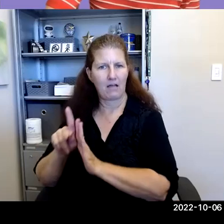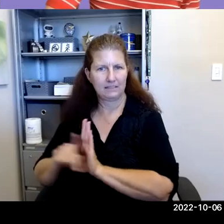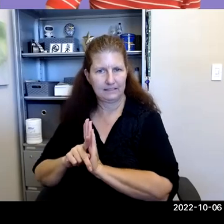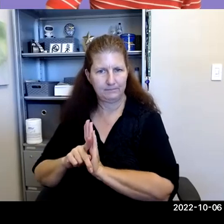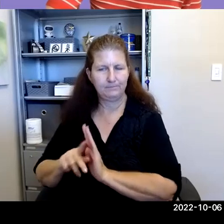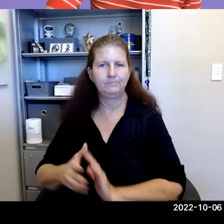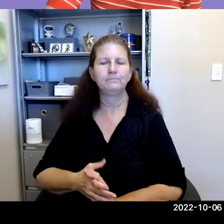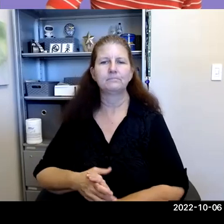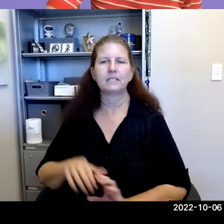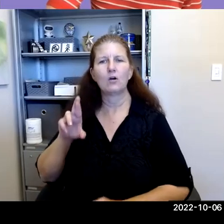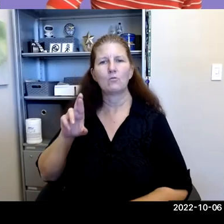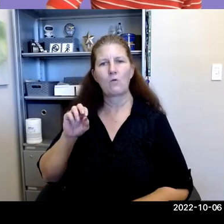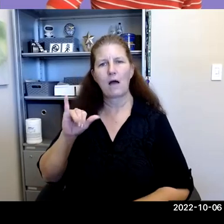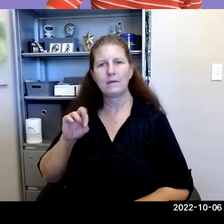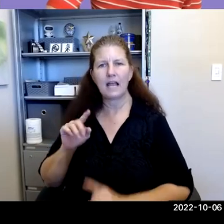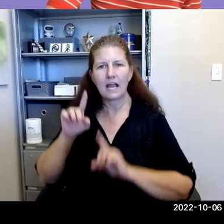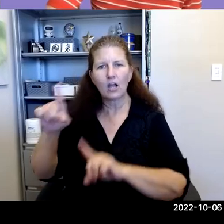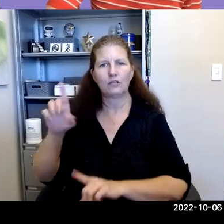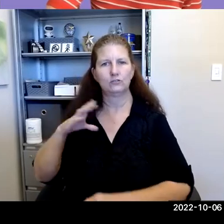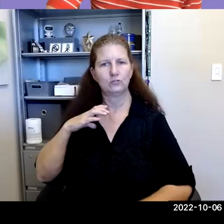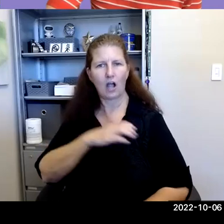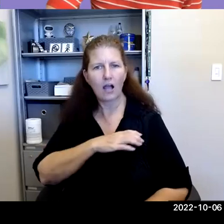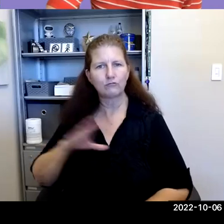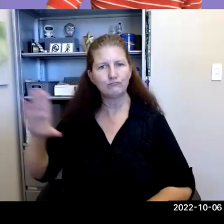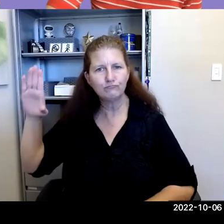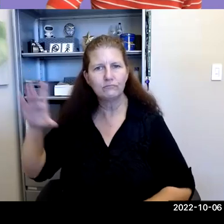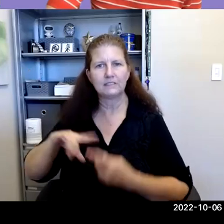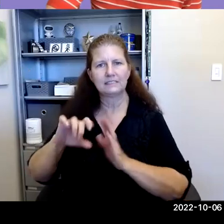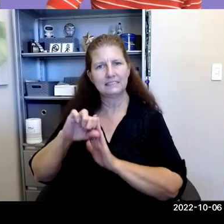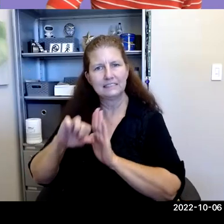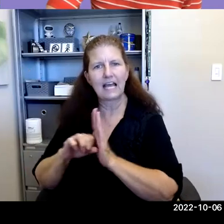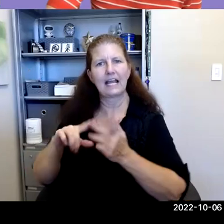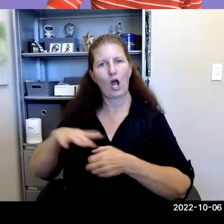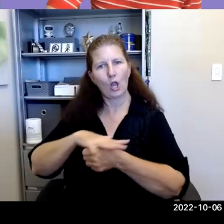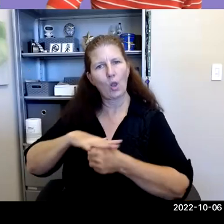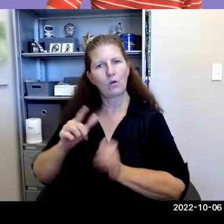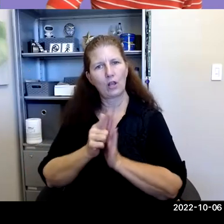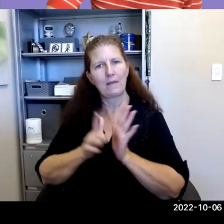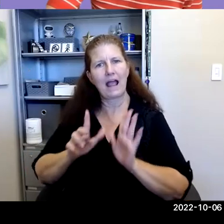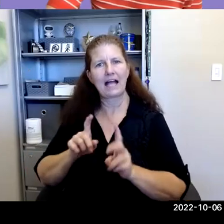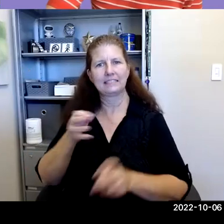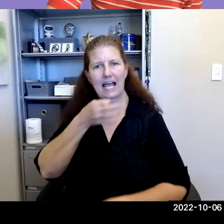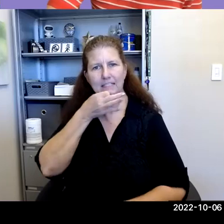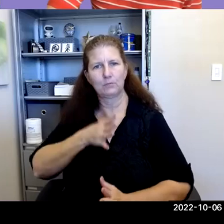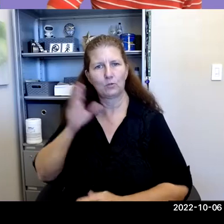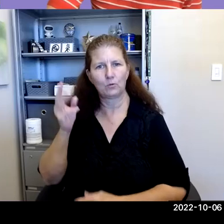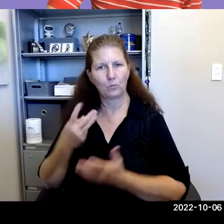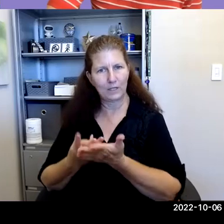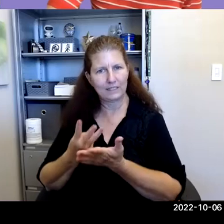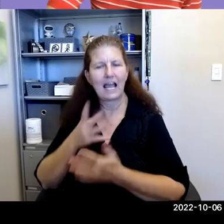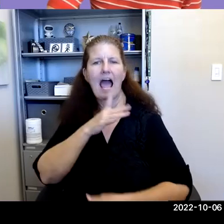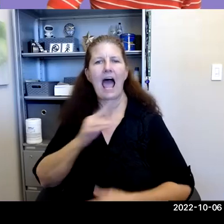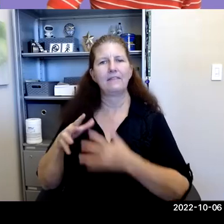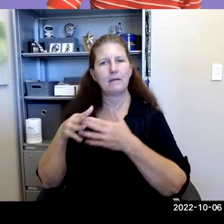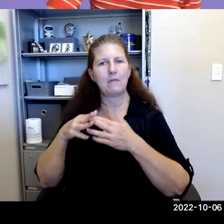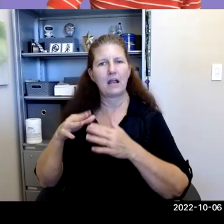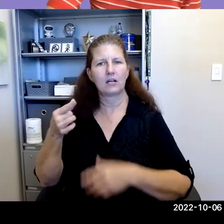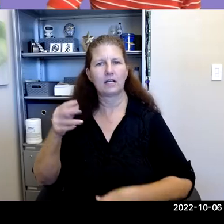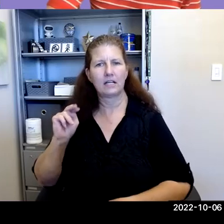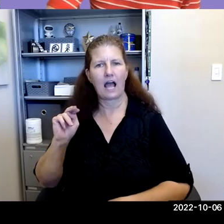Katherine Michel: Robin has testified in Congress and before State and local lawmakers as an expert witness on gun laws and the American gun violence epidemic.